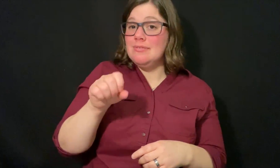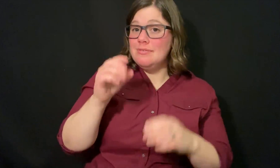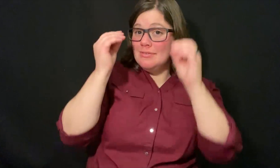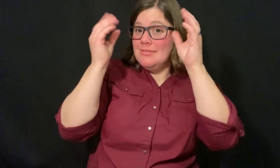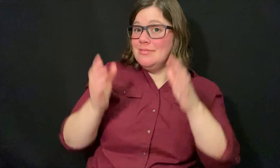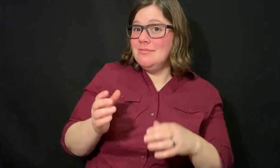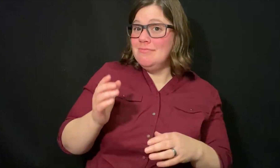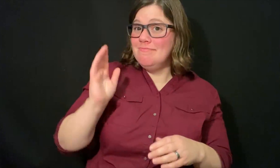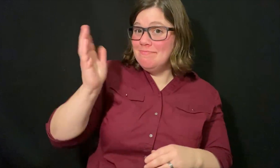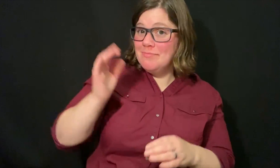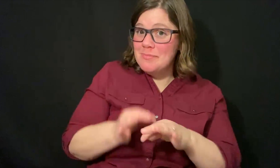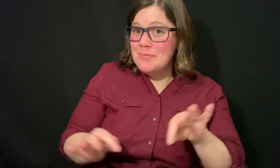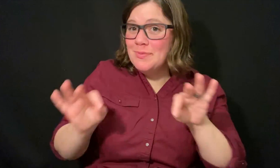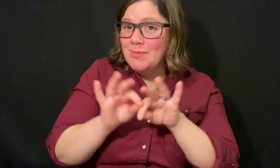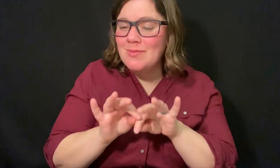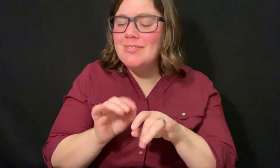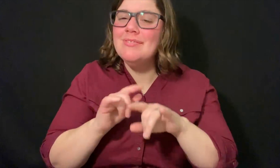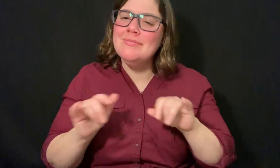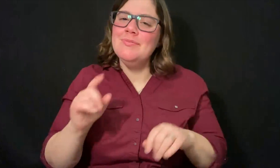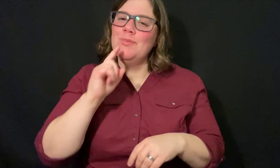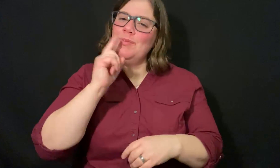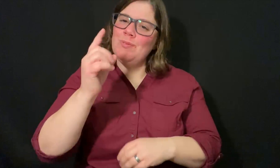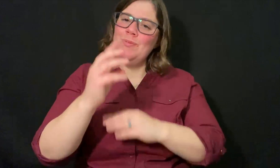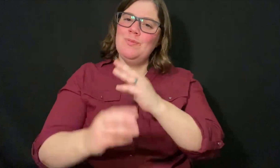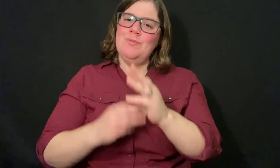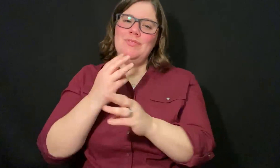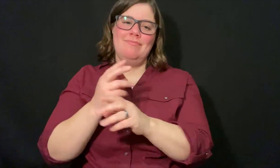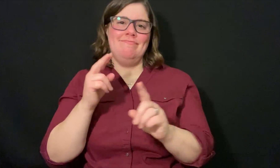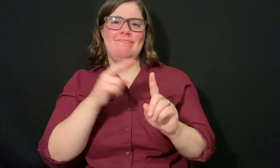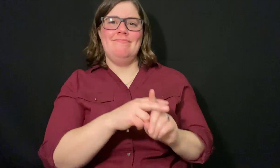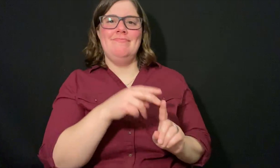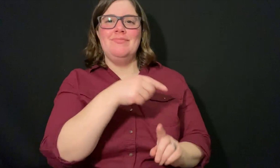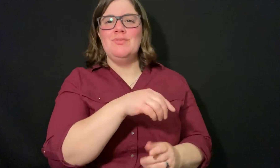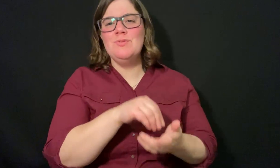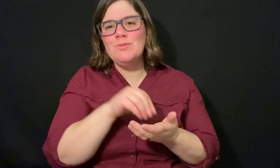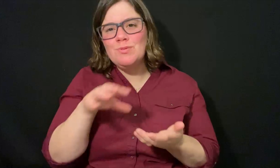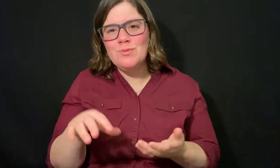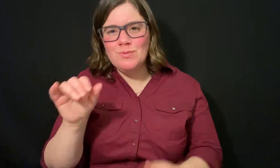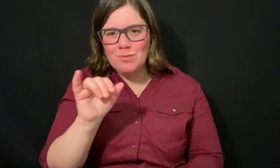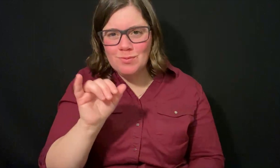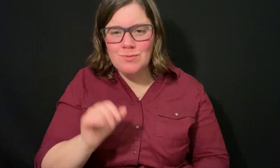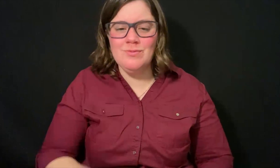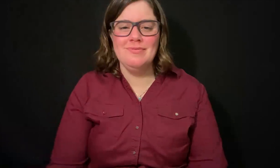Yes, the teacher's lectures are as important but same time real world applications apply to students too (with a guest speaker).